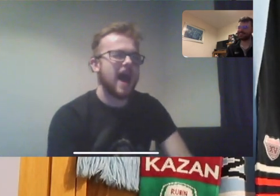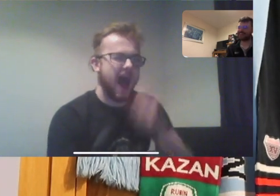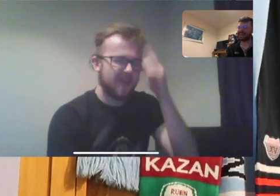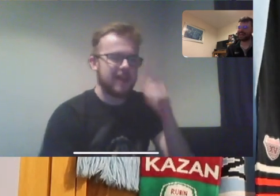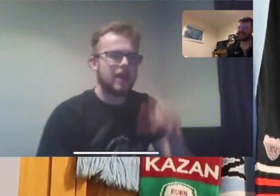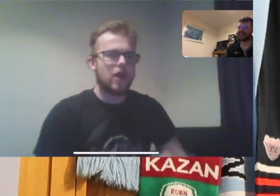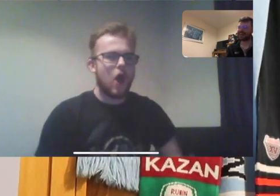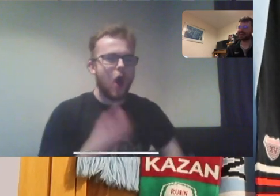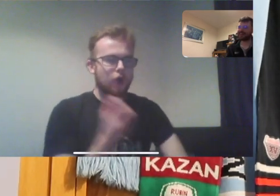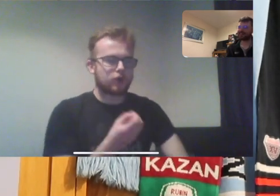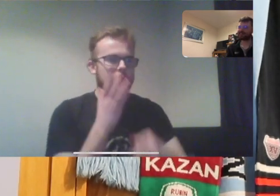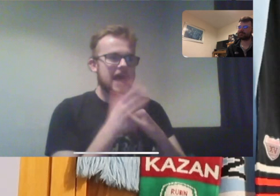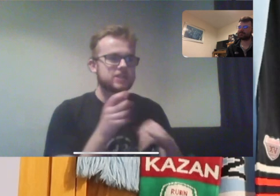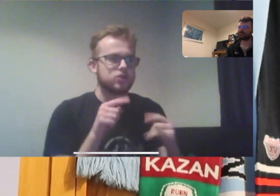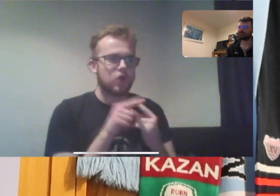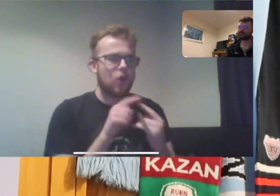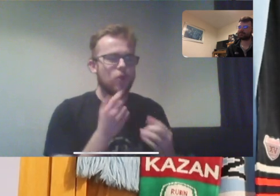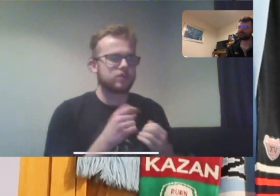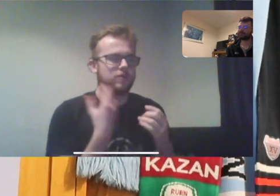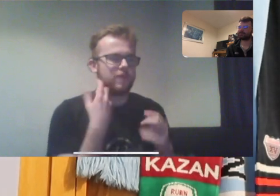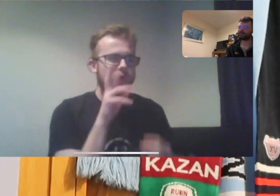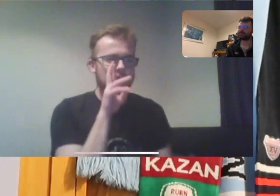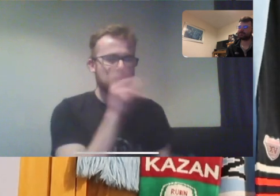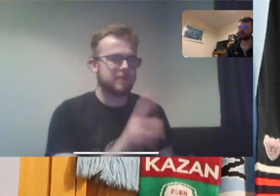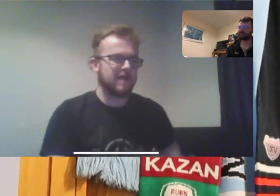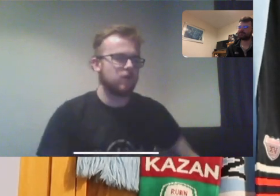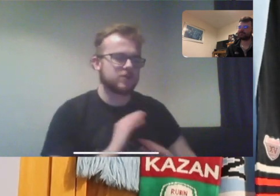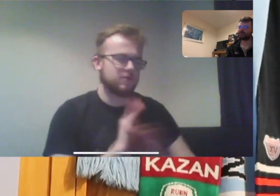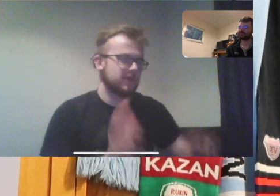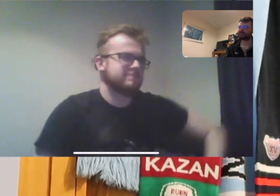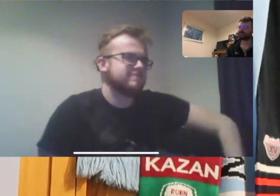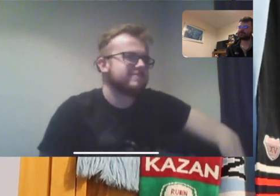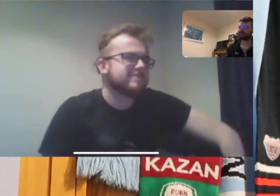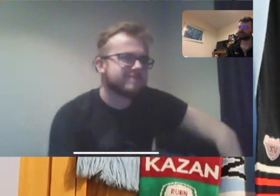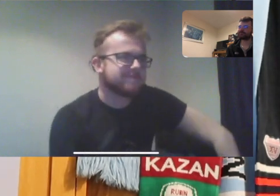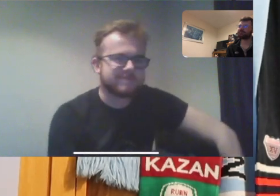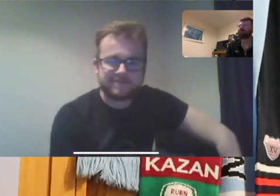Rhys: I think the last goal wasn't very respectful so no Thomas (*giggles)